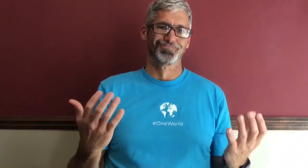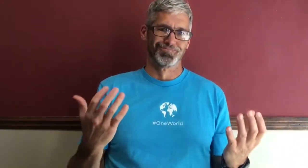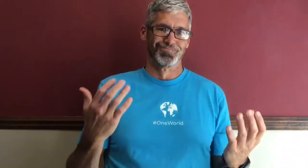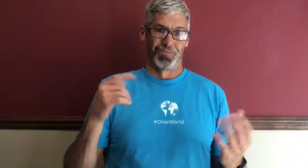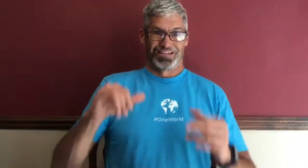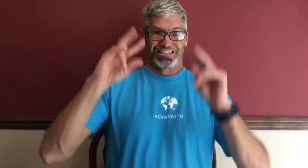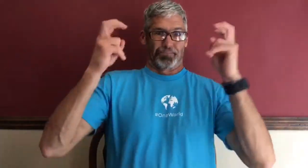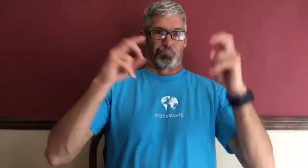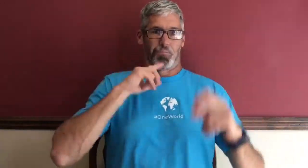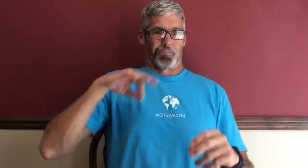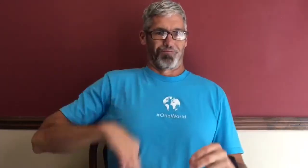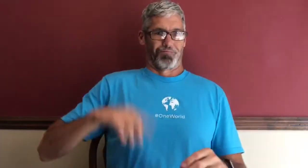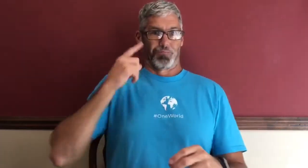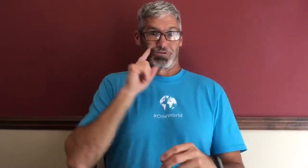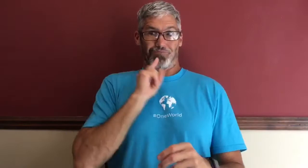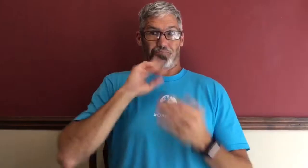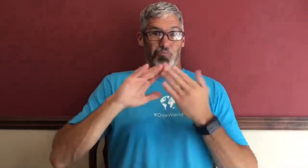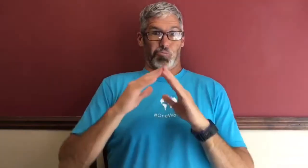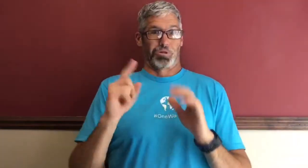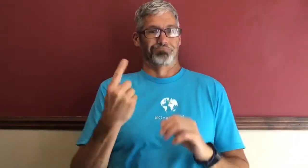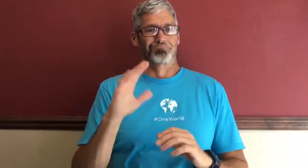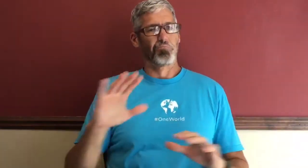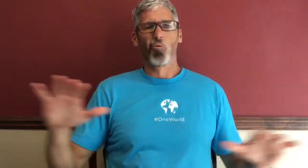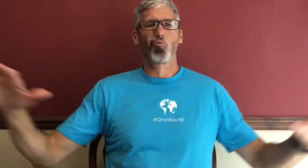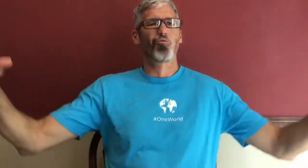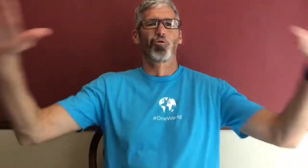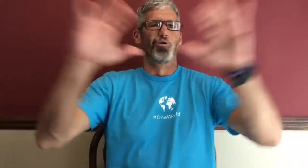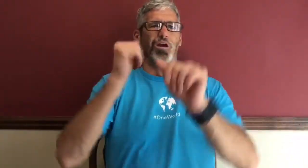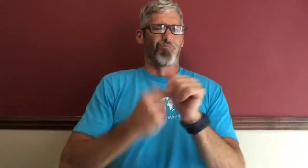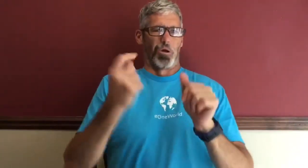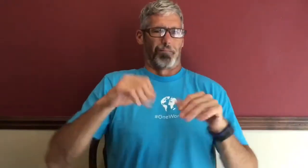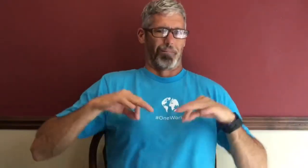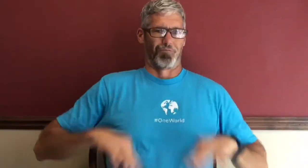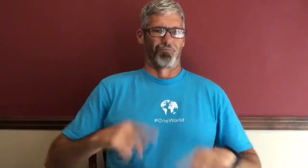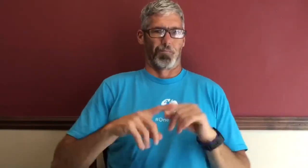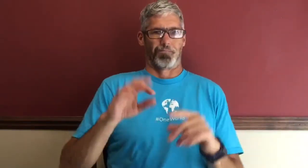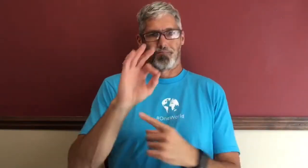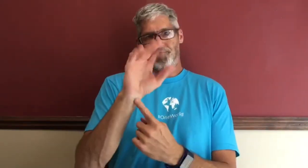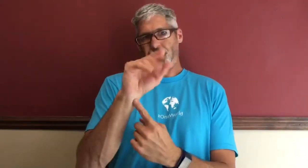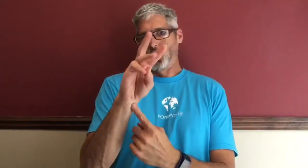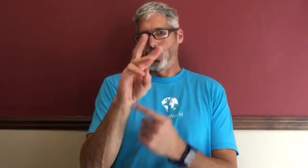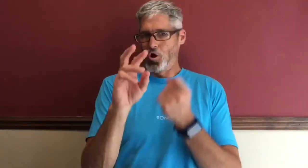more to this One World it wouldn't just benefit the deaf community but everyone